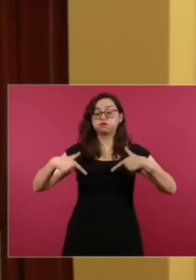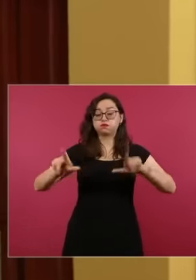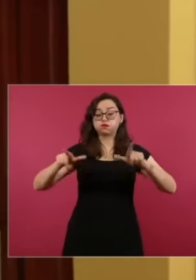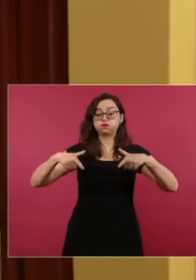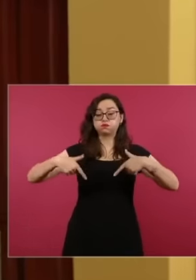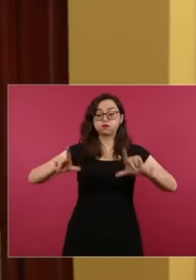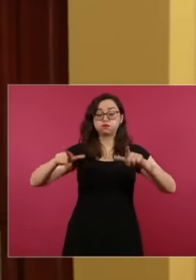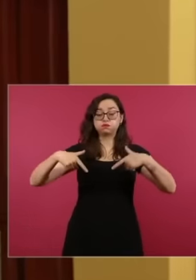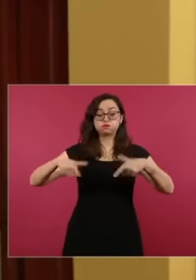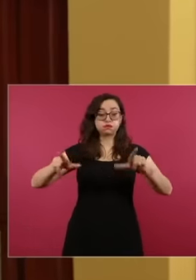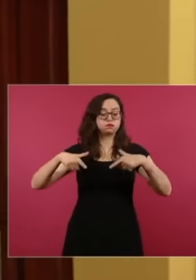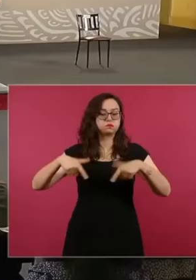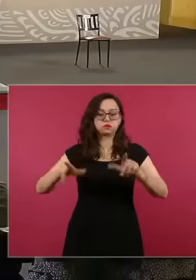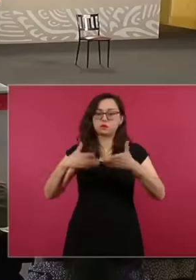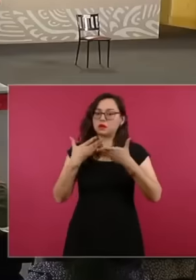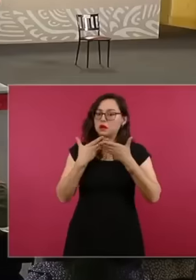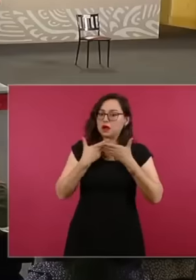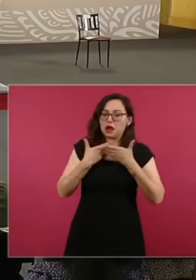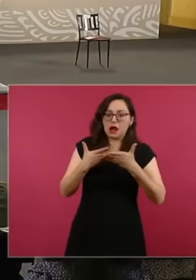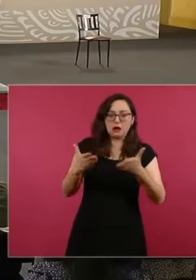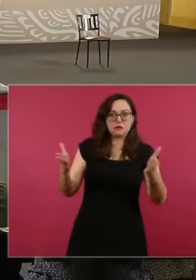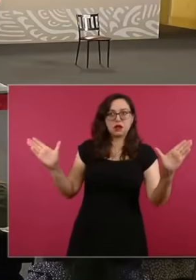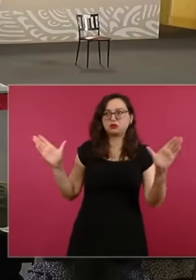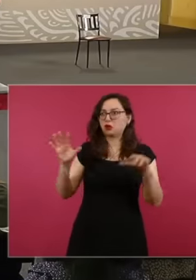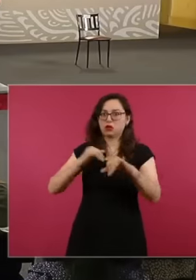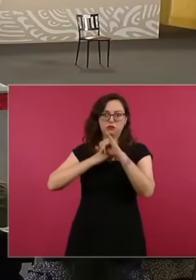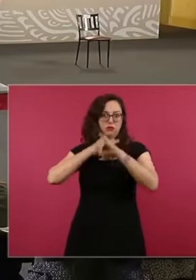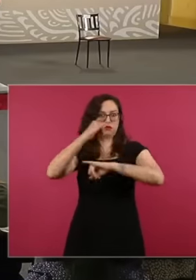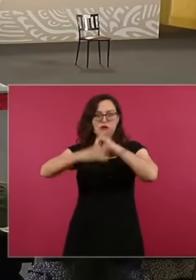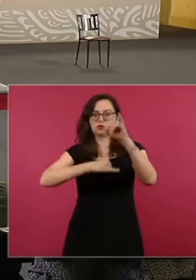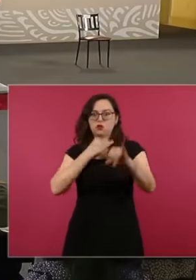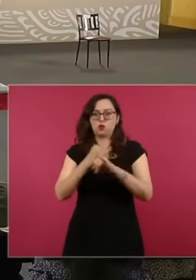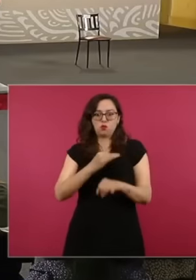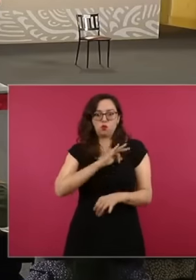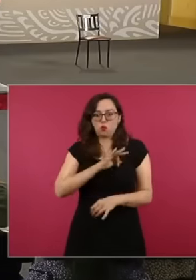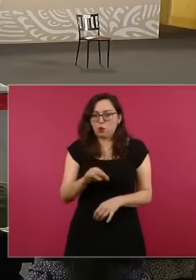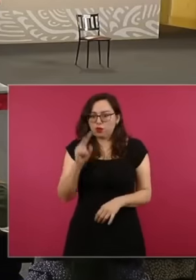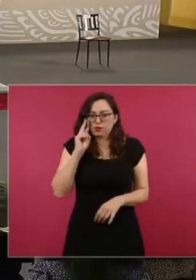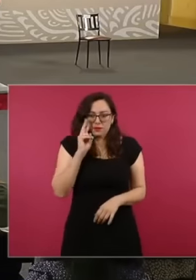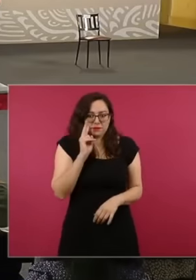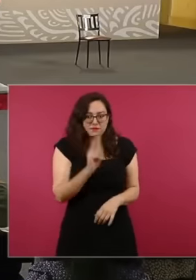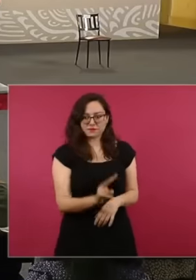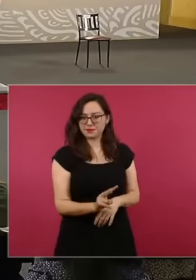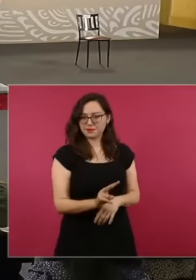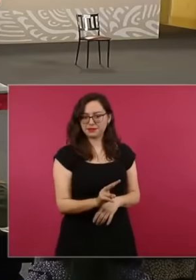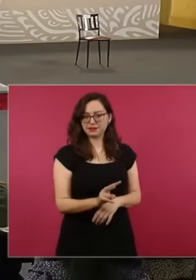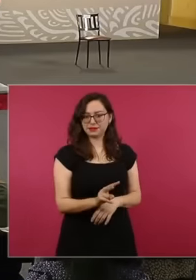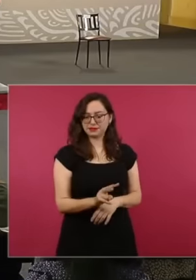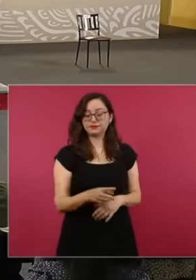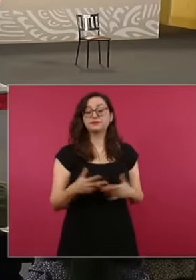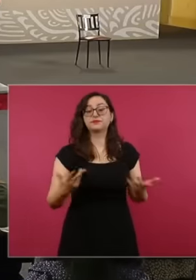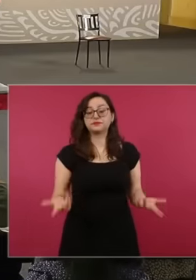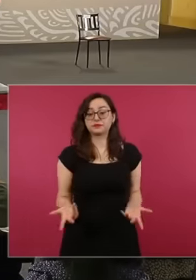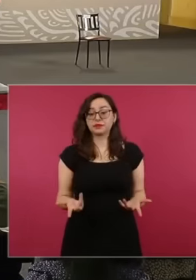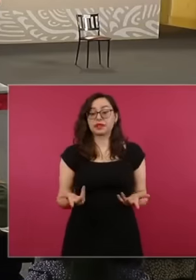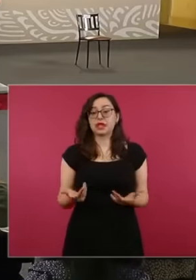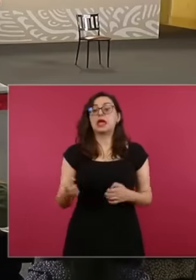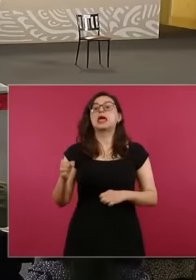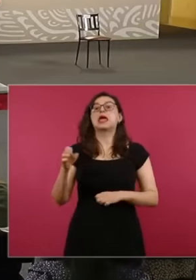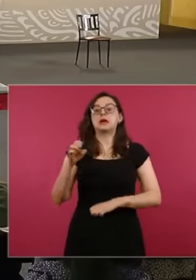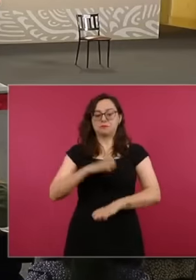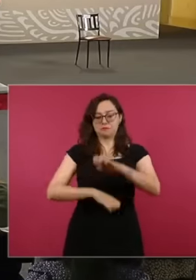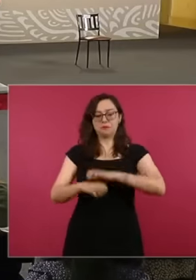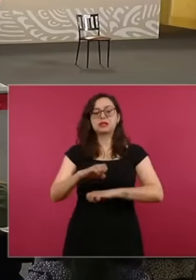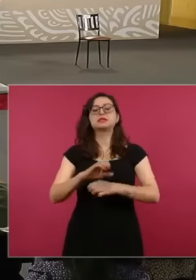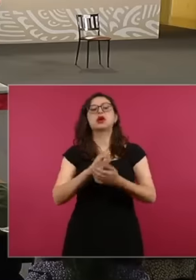Mexicans of course and all countries, the names of the companies that provide